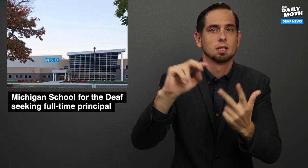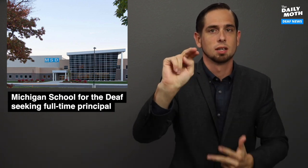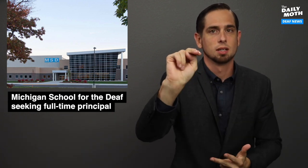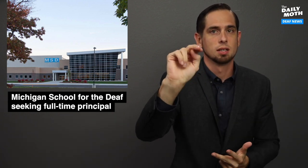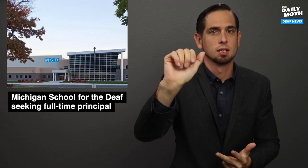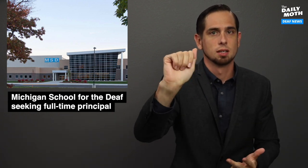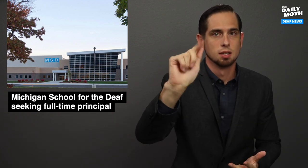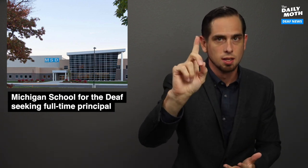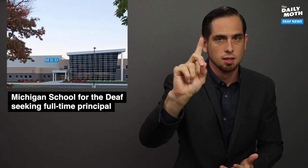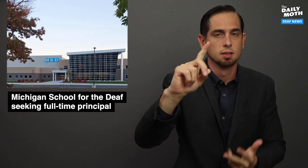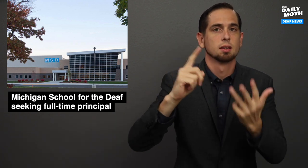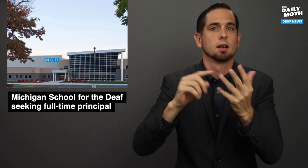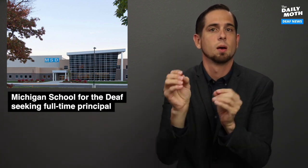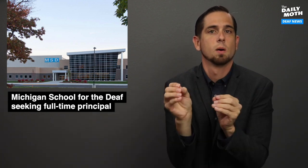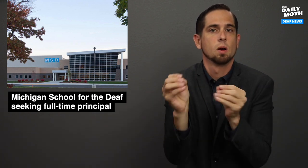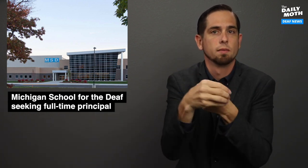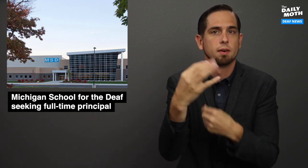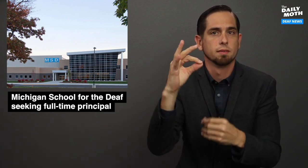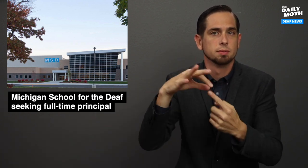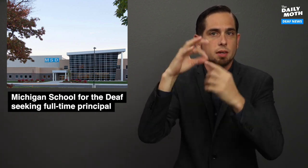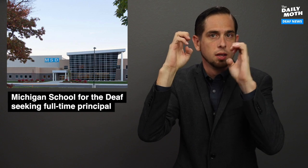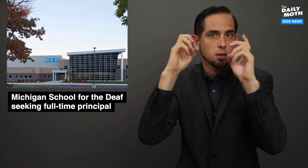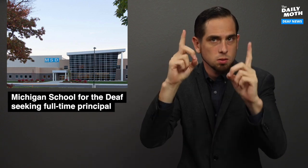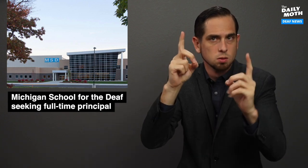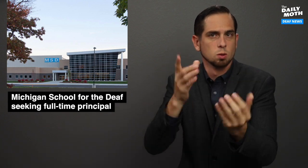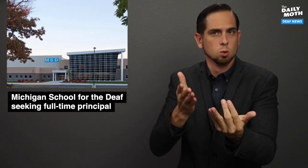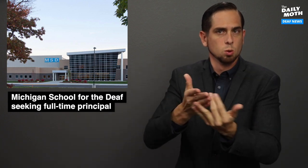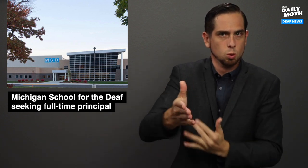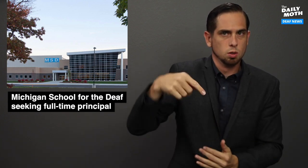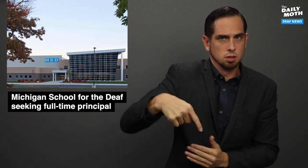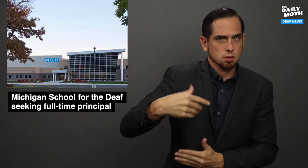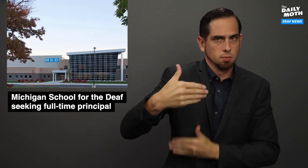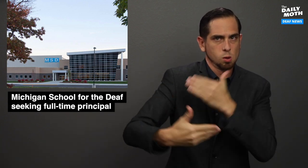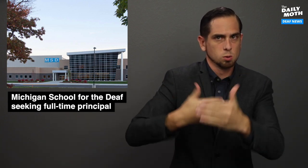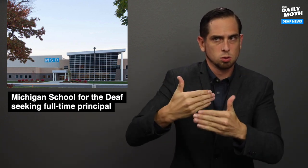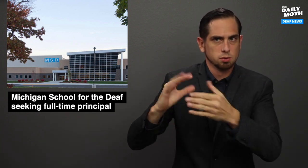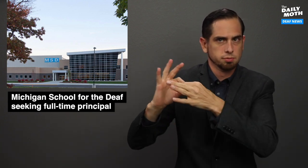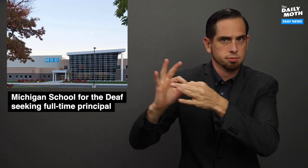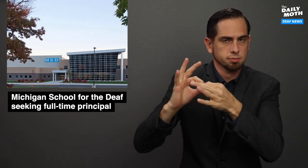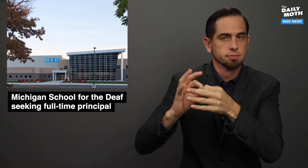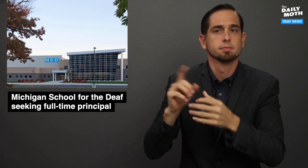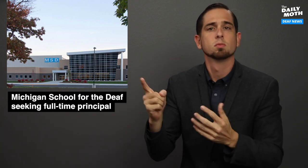the NAD, the Office of Special Education throughout the process.